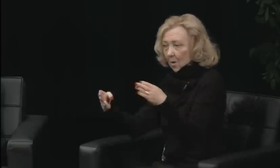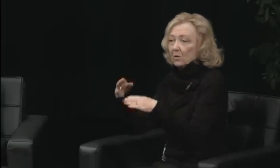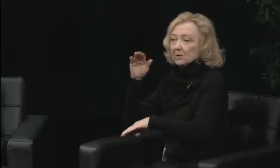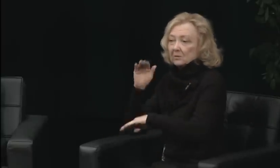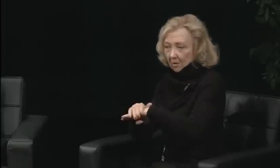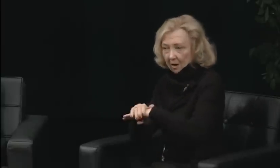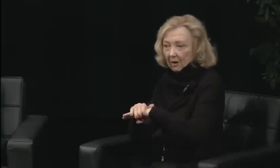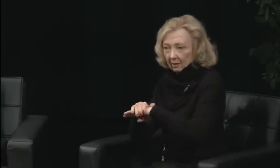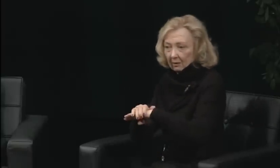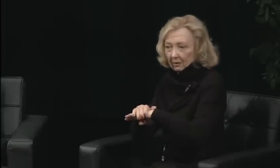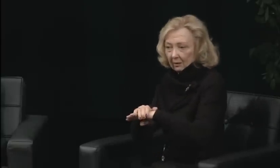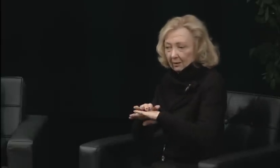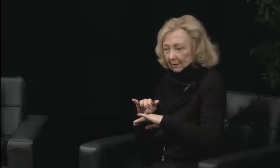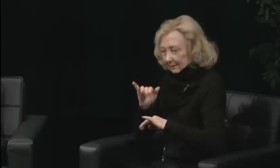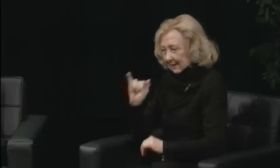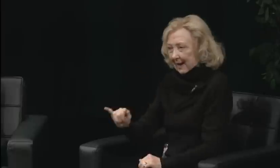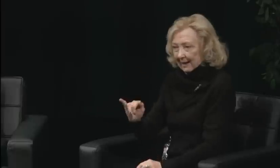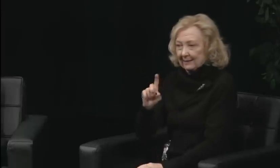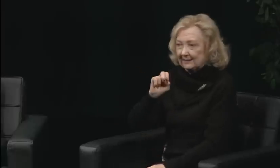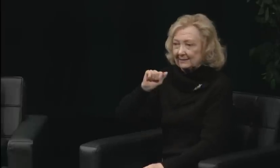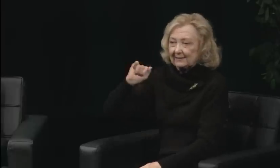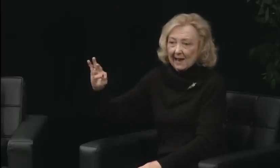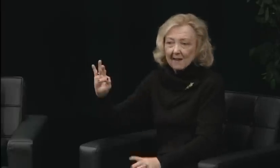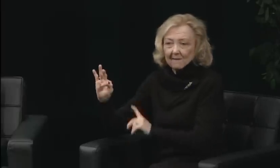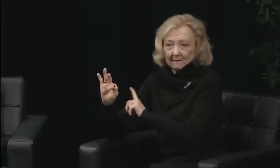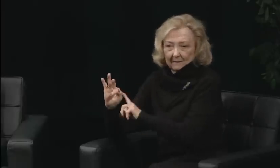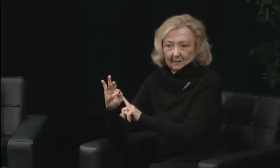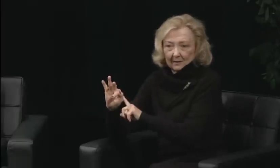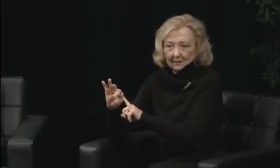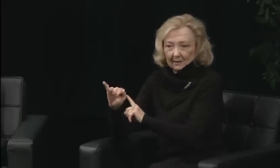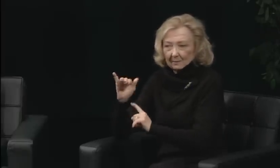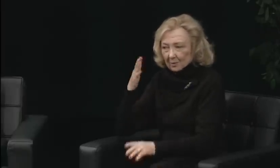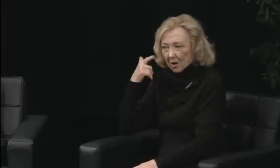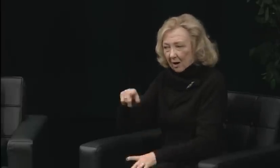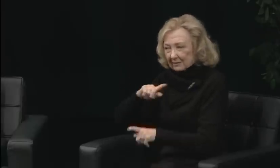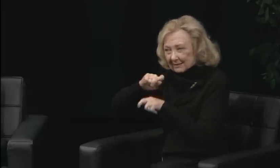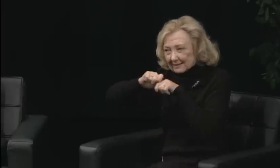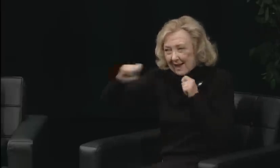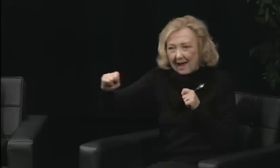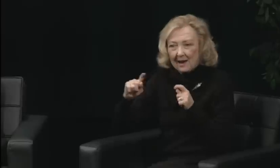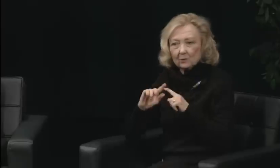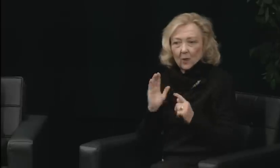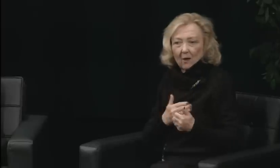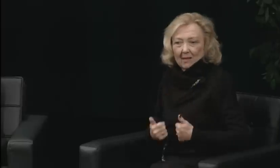as president, okay? So she very strongly supported that idea.